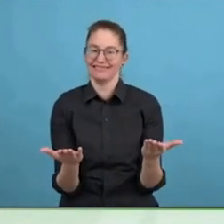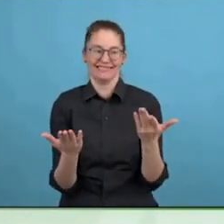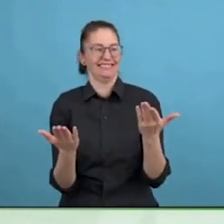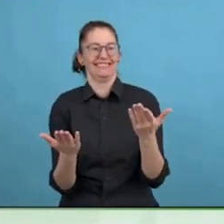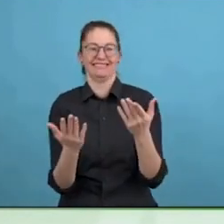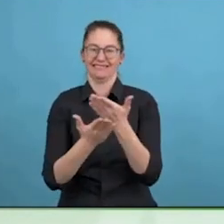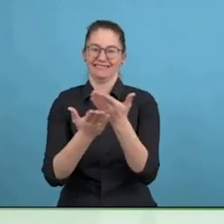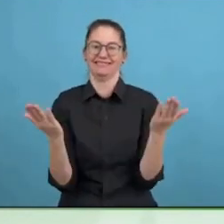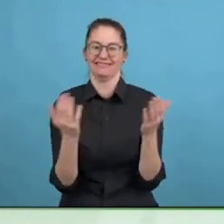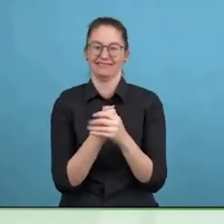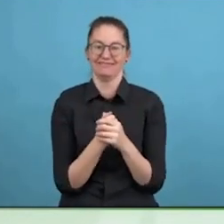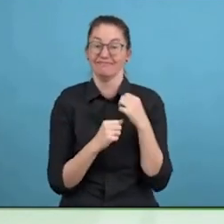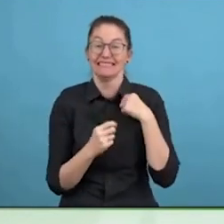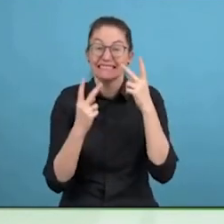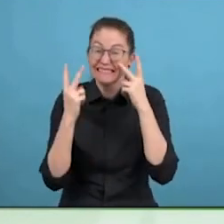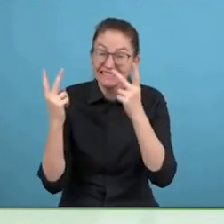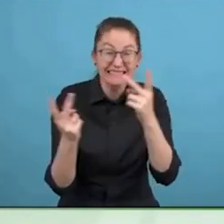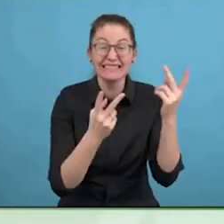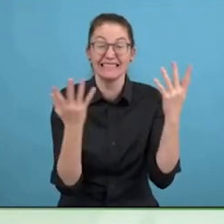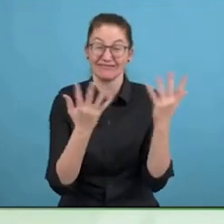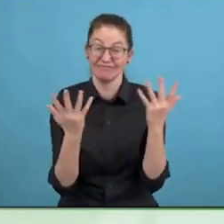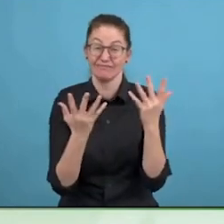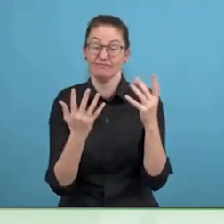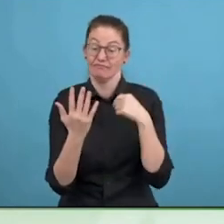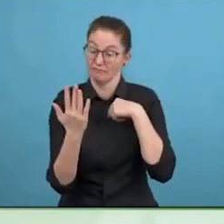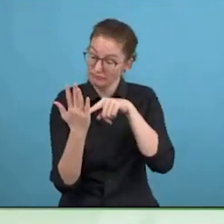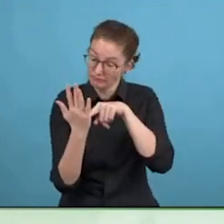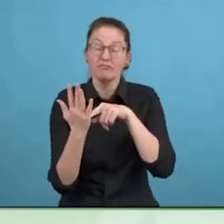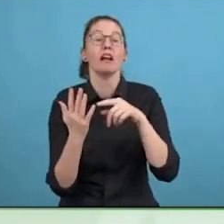glasses and all of that.